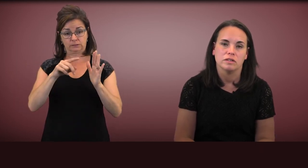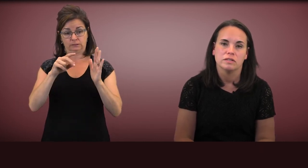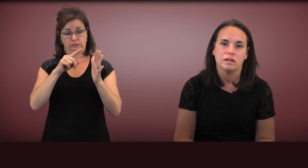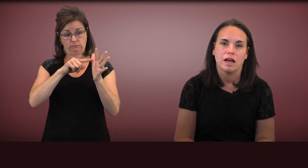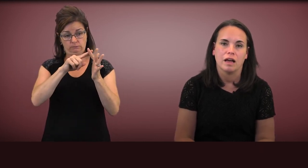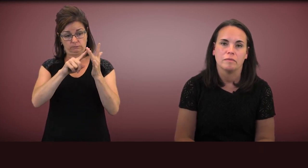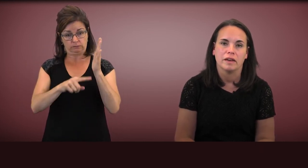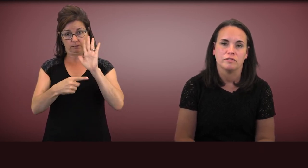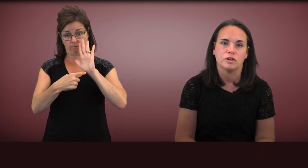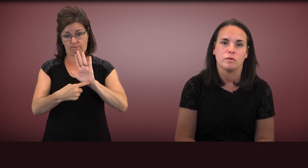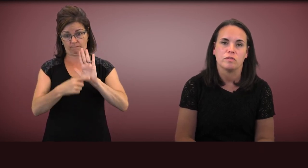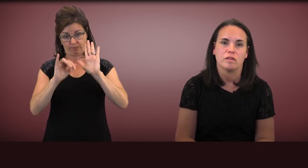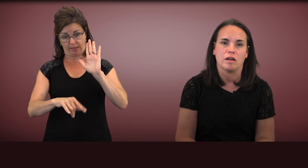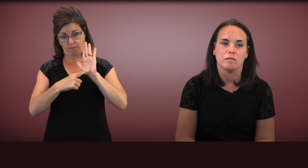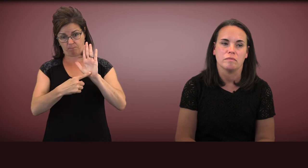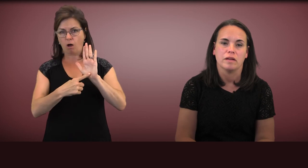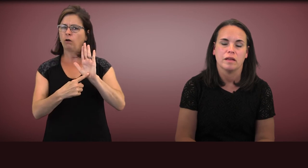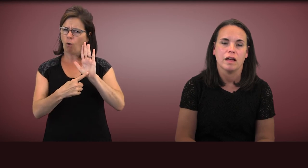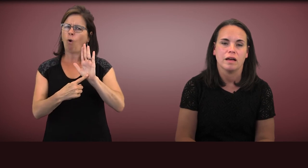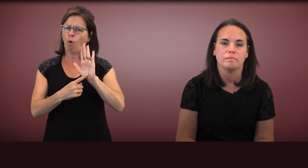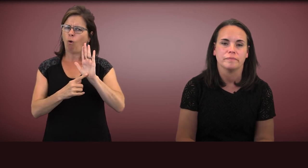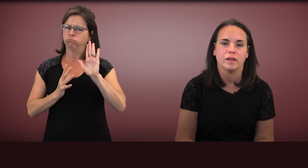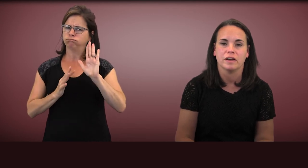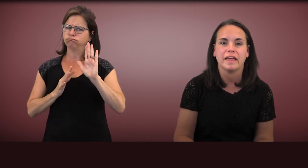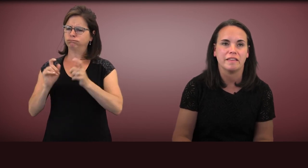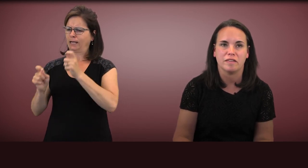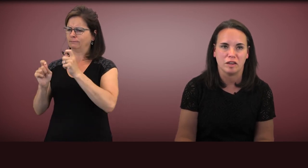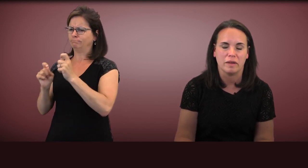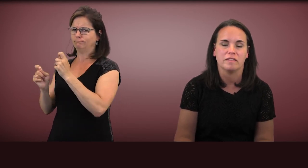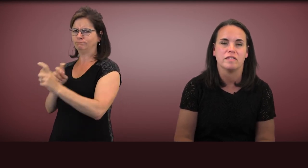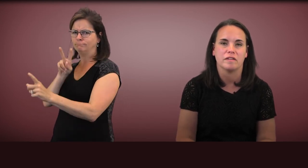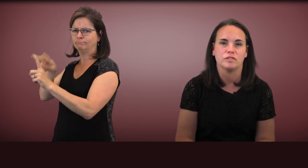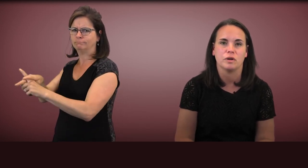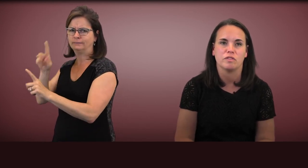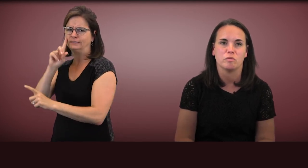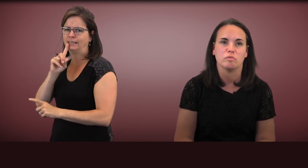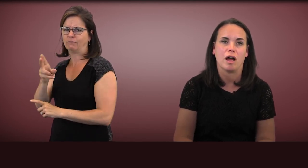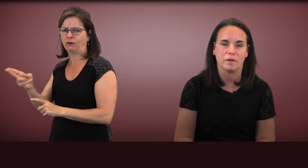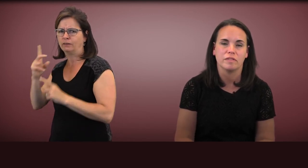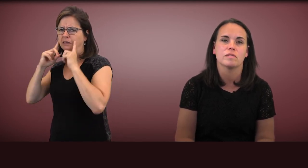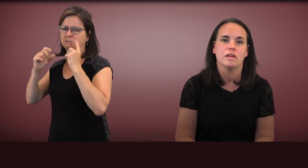and in a case study basis have shown some promise